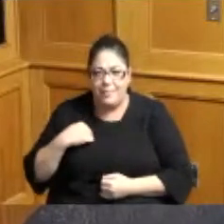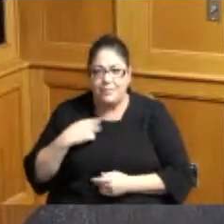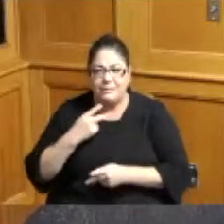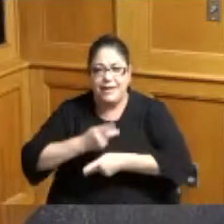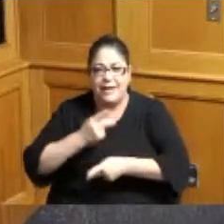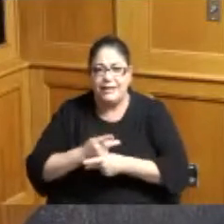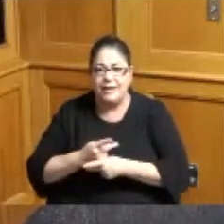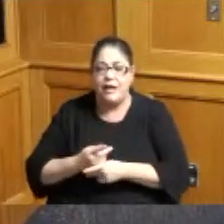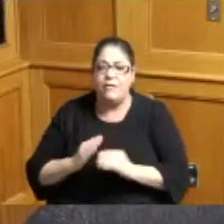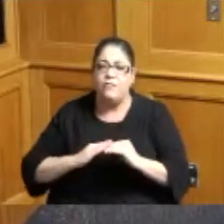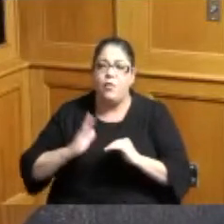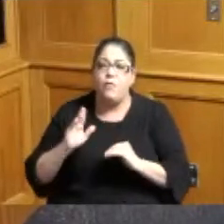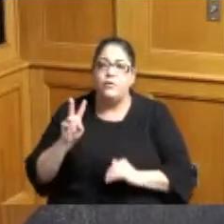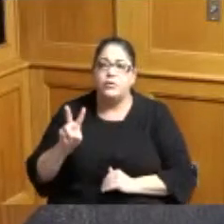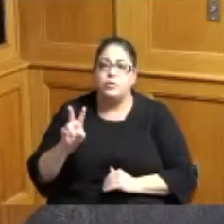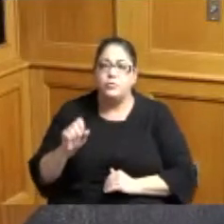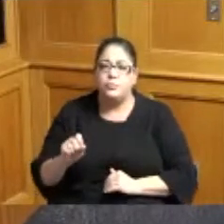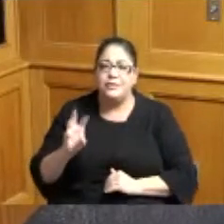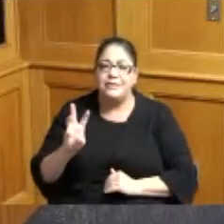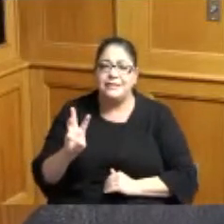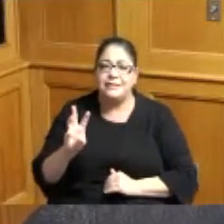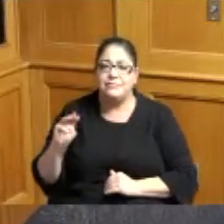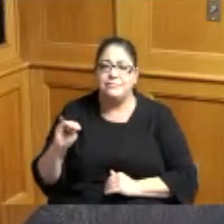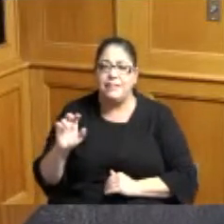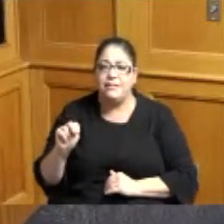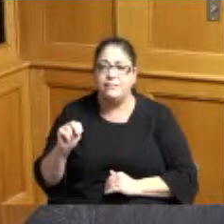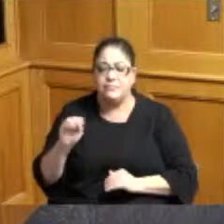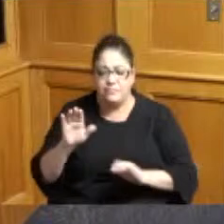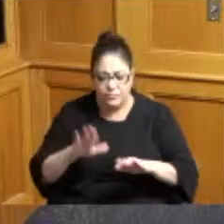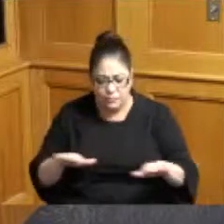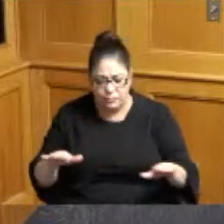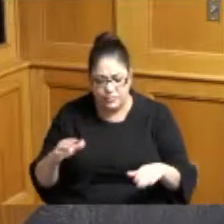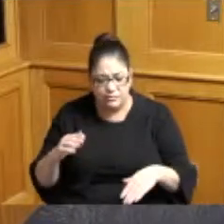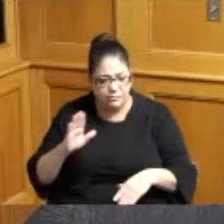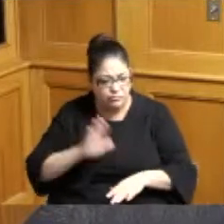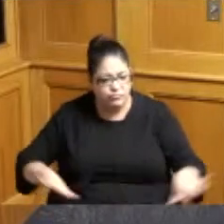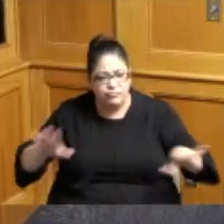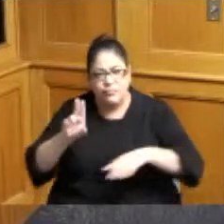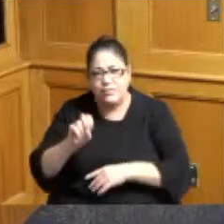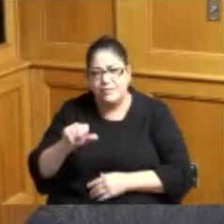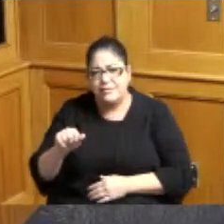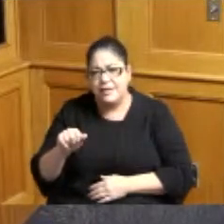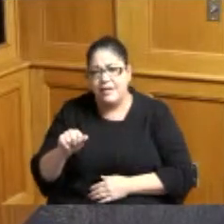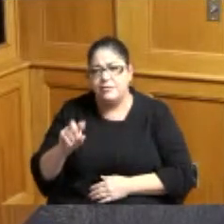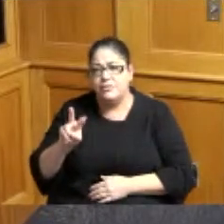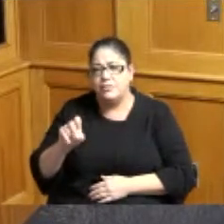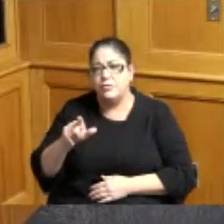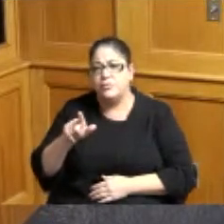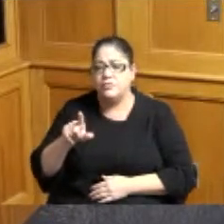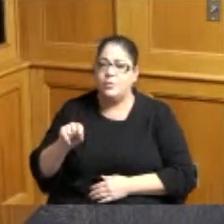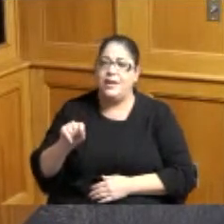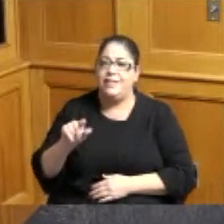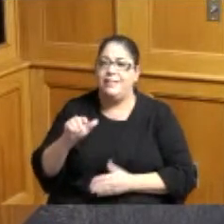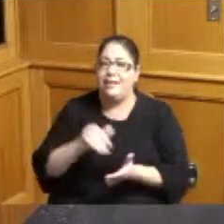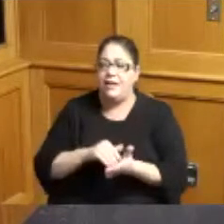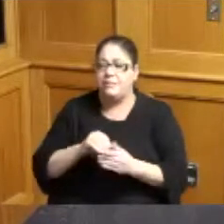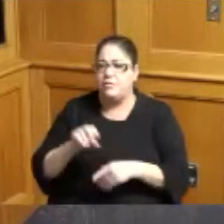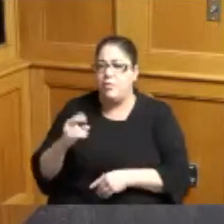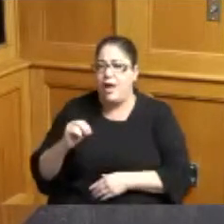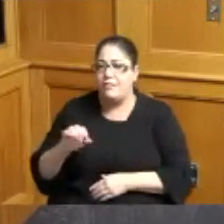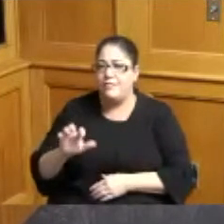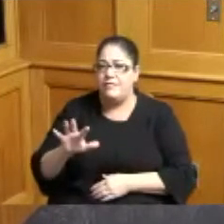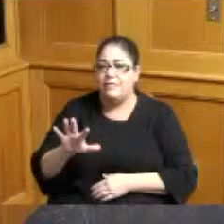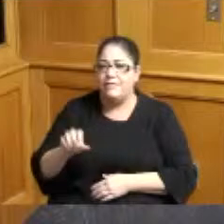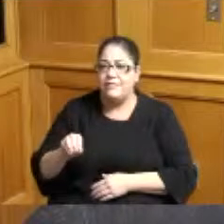children Nationwide more than 227,000 in Ohio and 550 children in Hamilton County